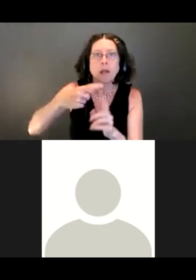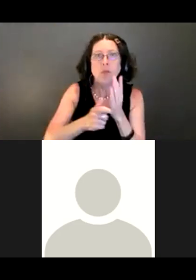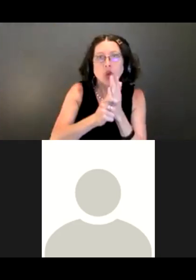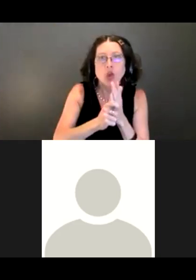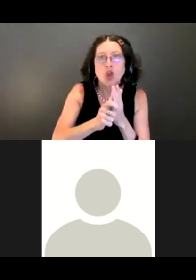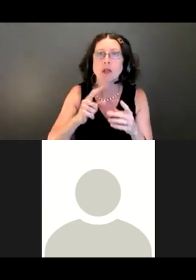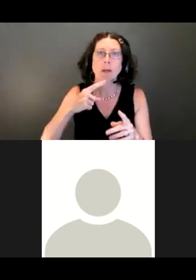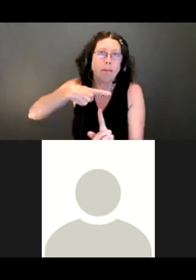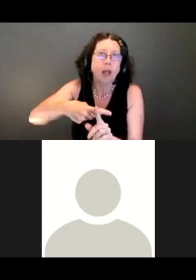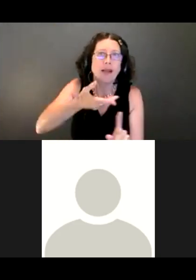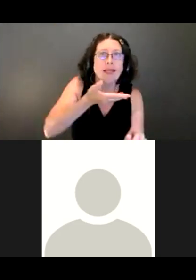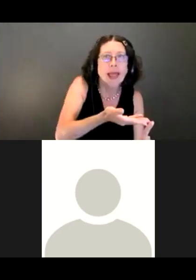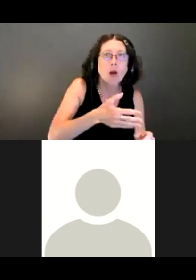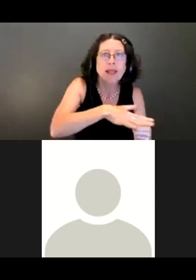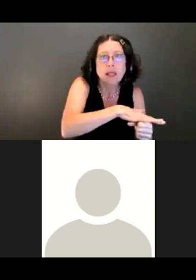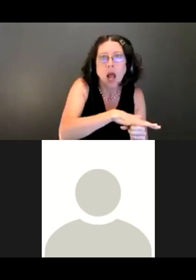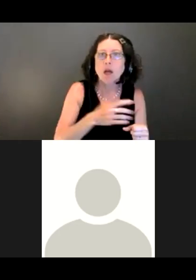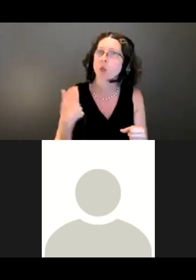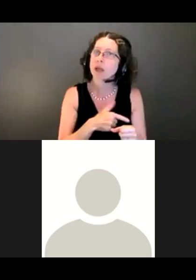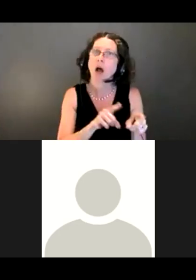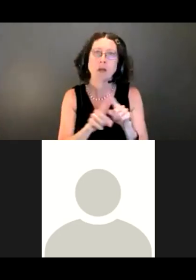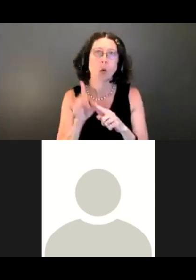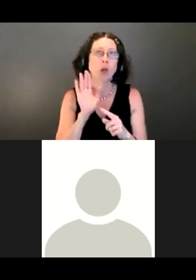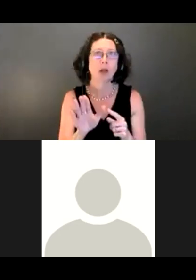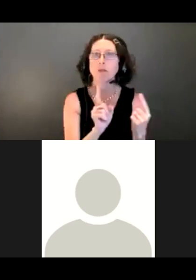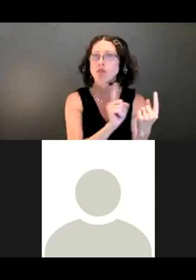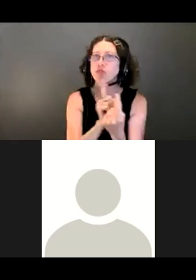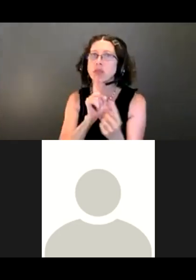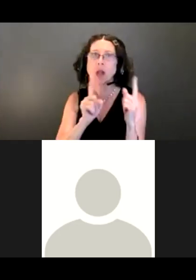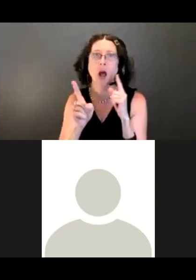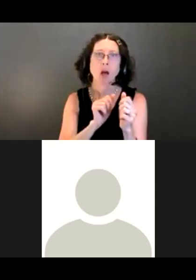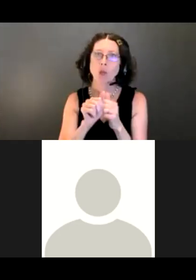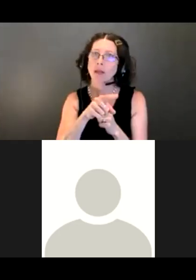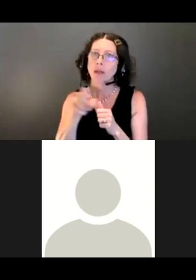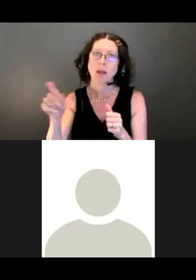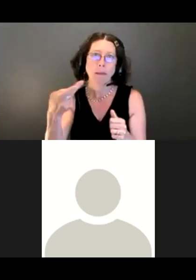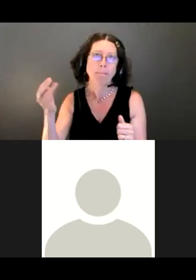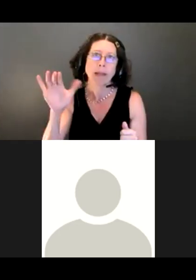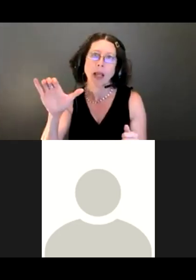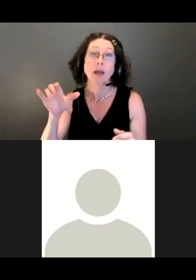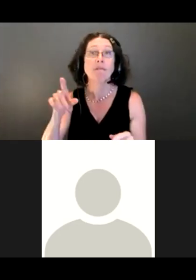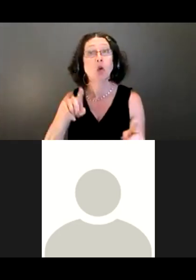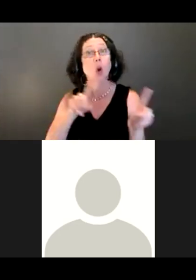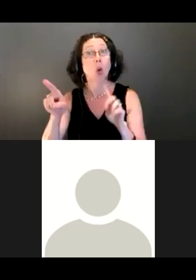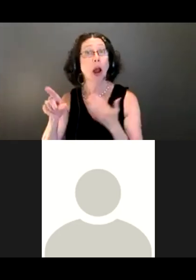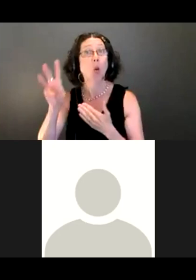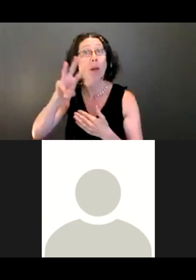If you go to our website, you can actually sign up for ListServ updates.